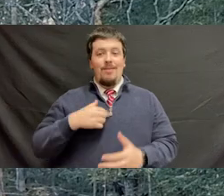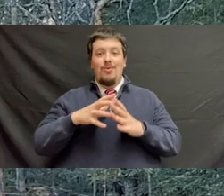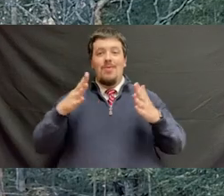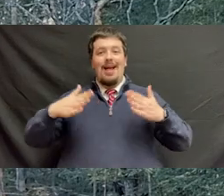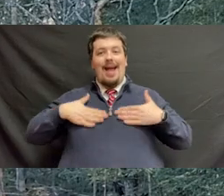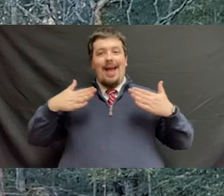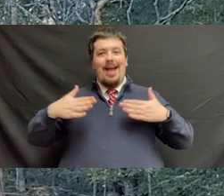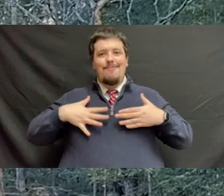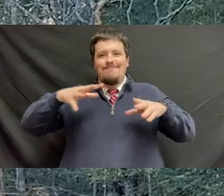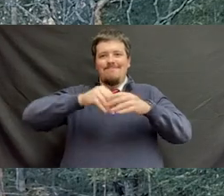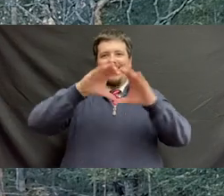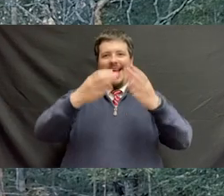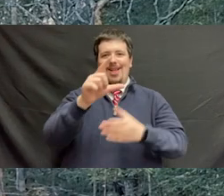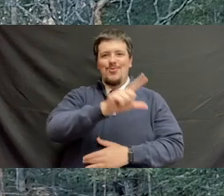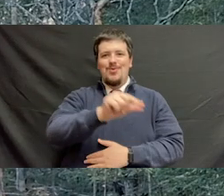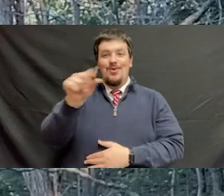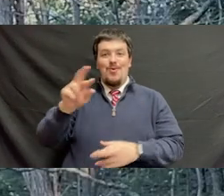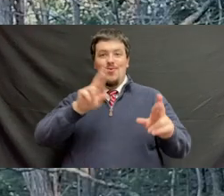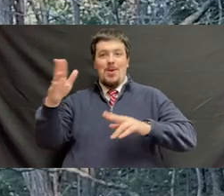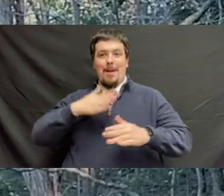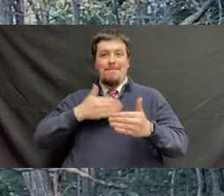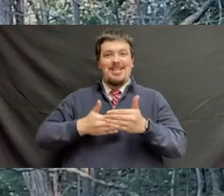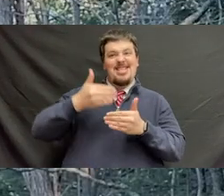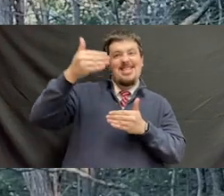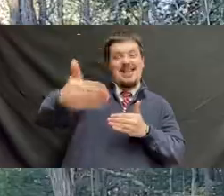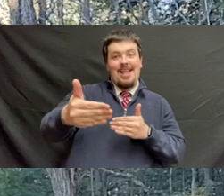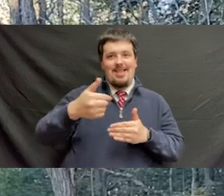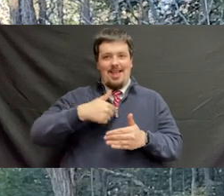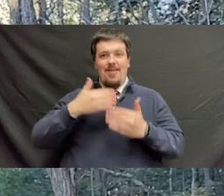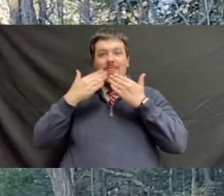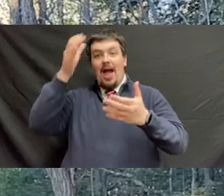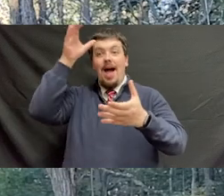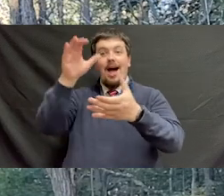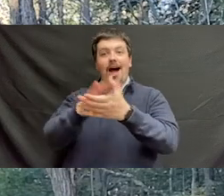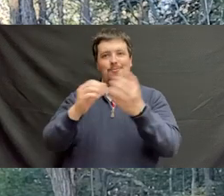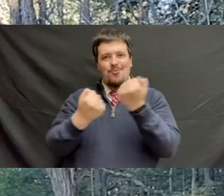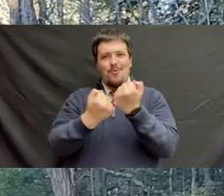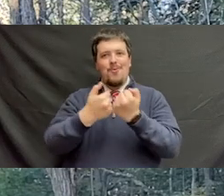I'm so happy to be part of class 2020. I'm ready for my next step. I'm gonna thank my husband for supporting me